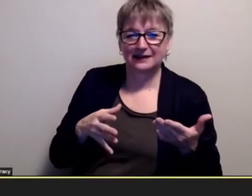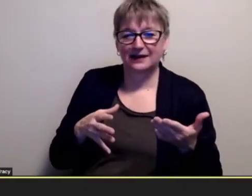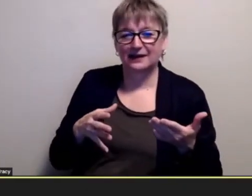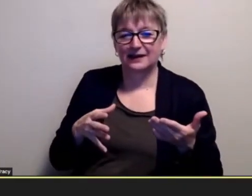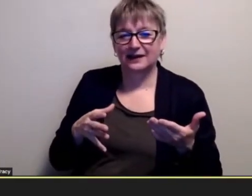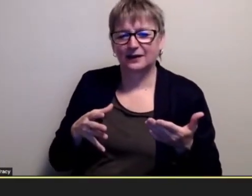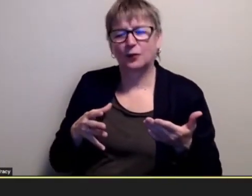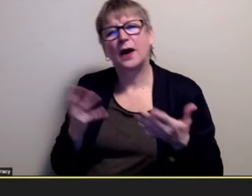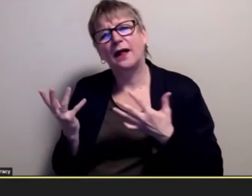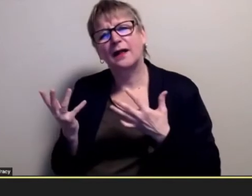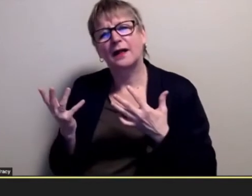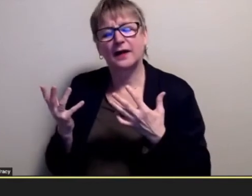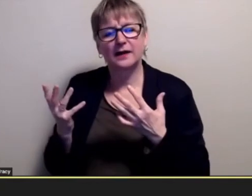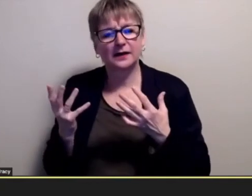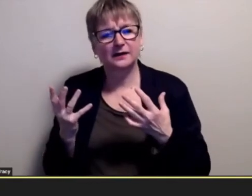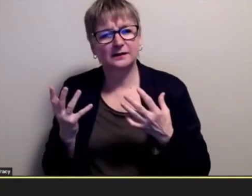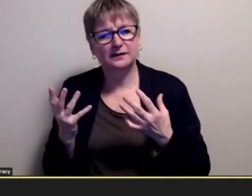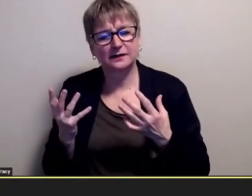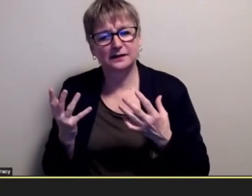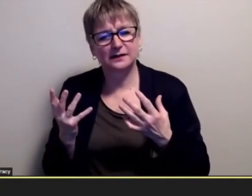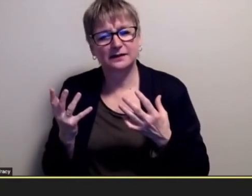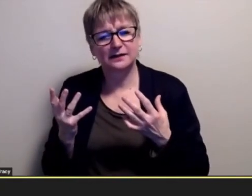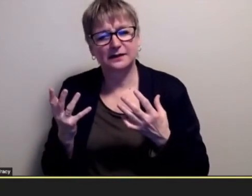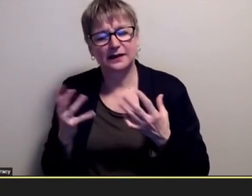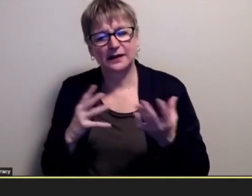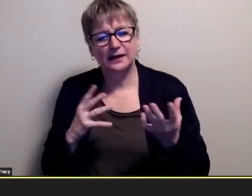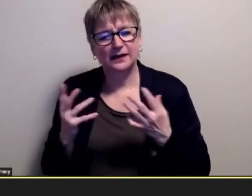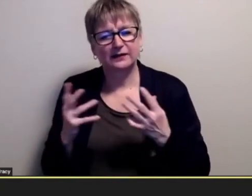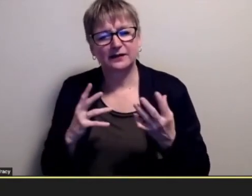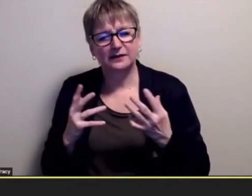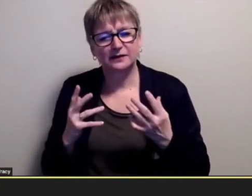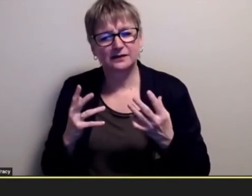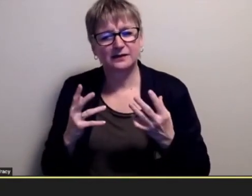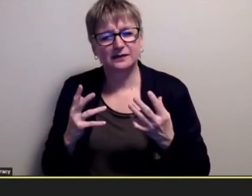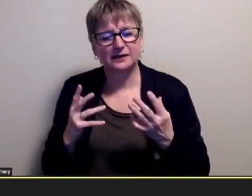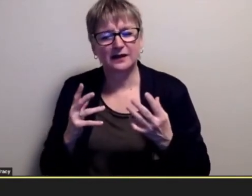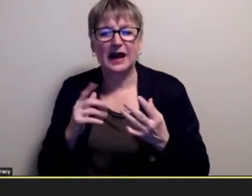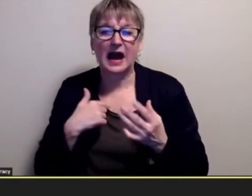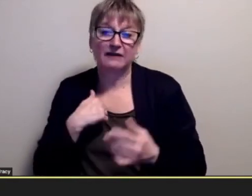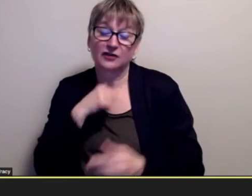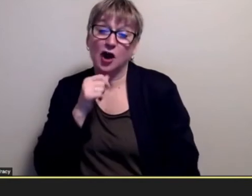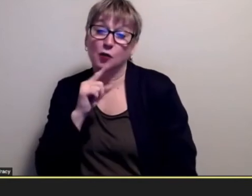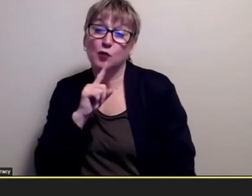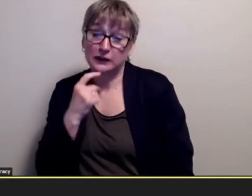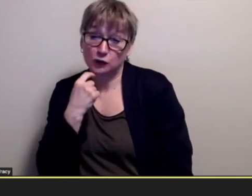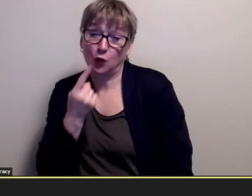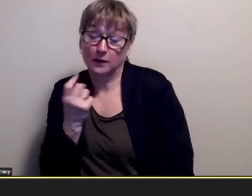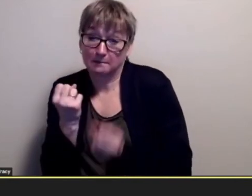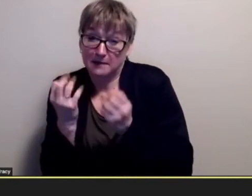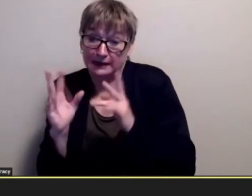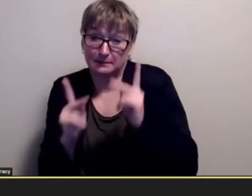well you know um i have not told very many people this but but after young aim